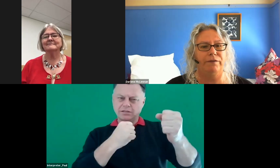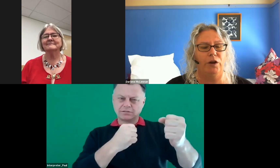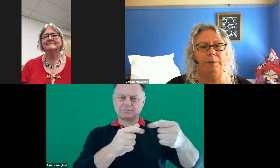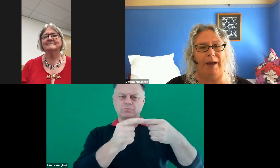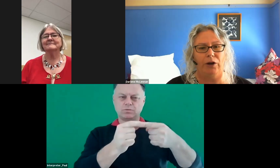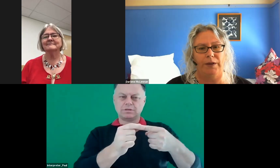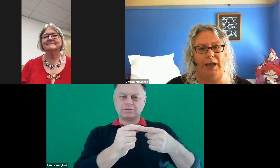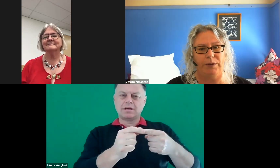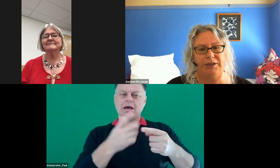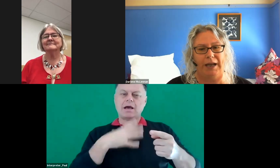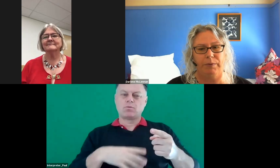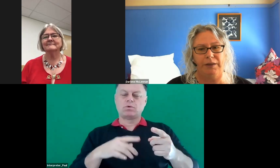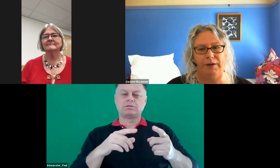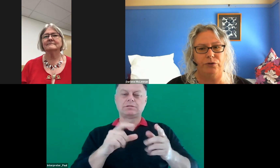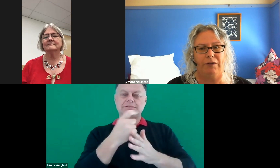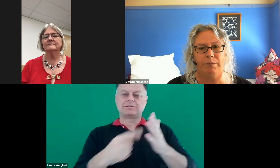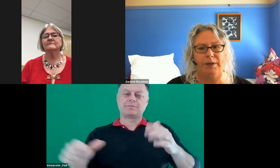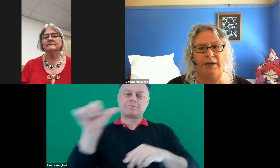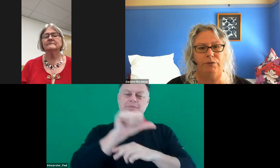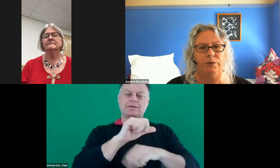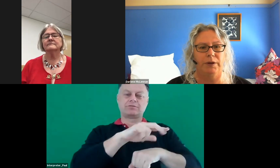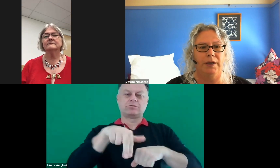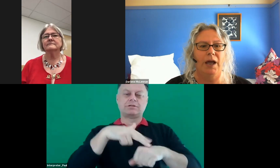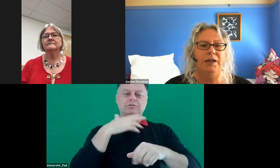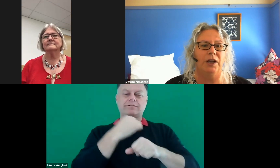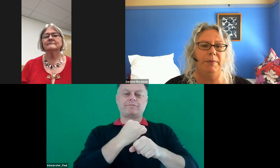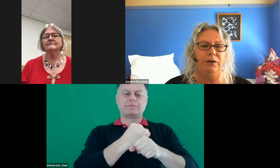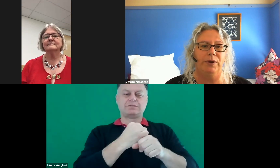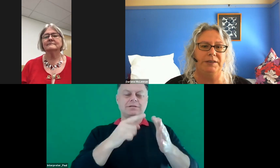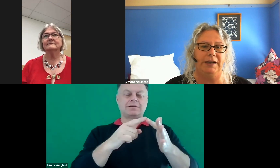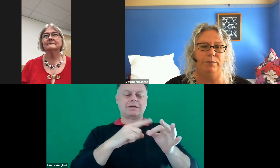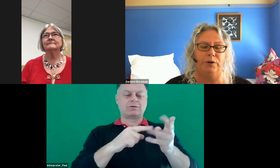firmly back on the equity table at the Federal Government level. So many recent government